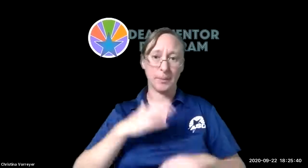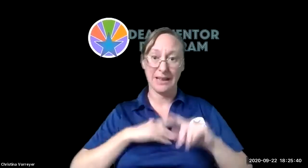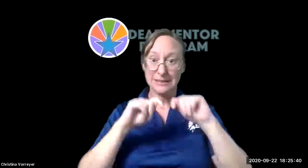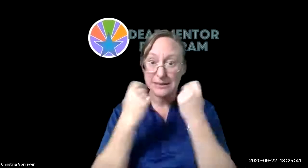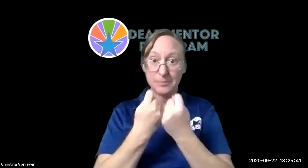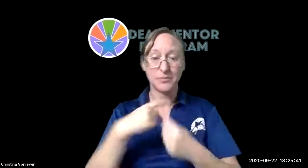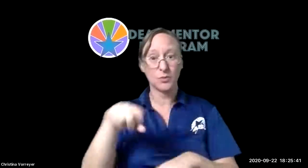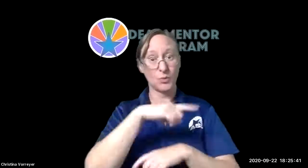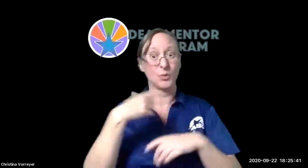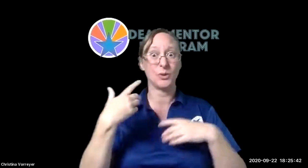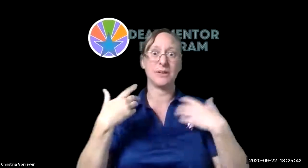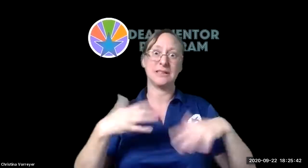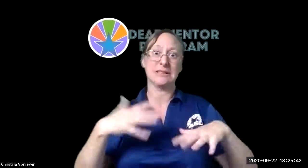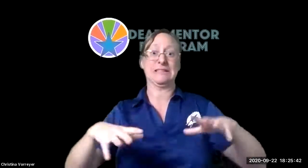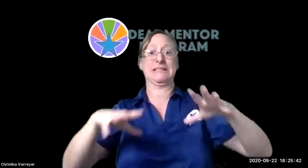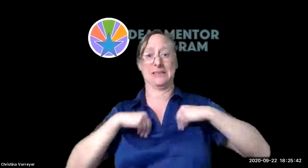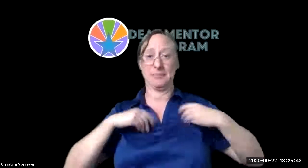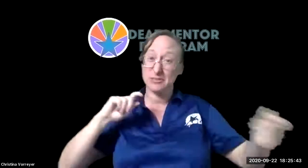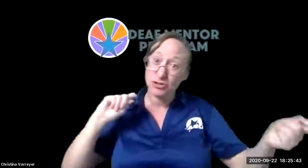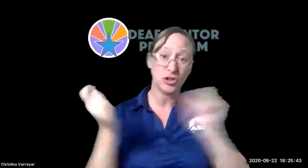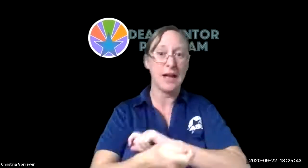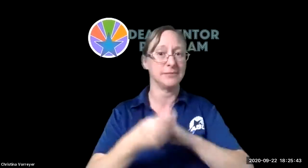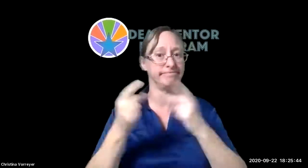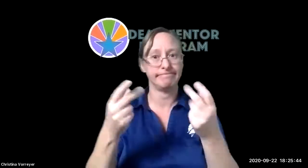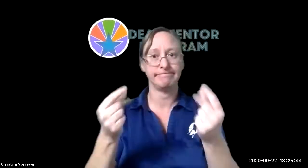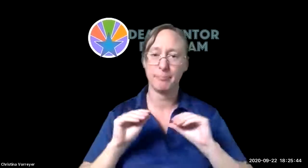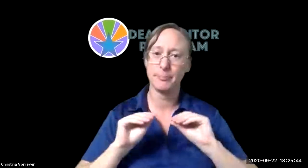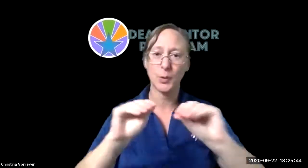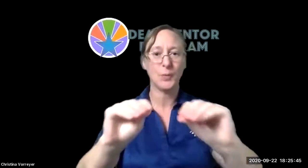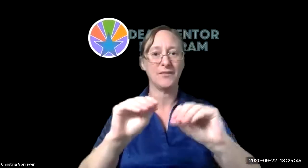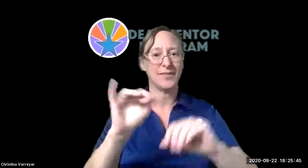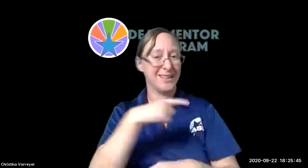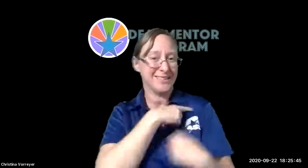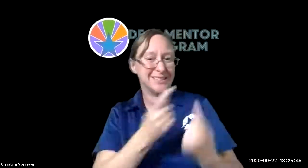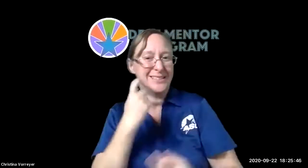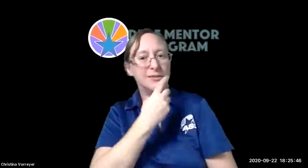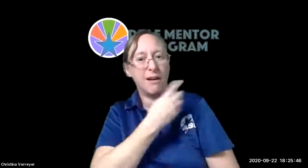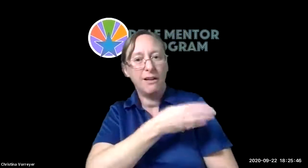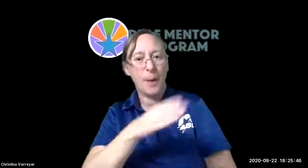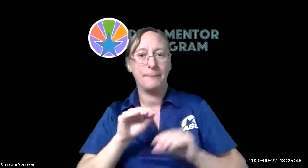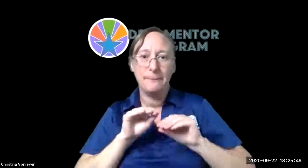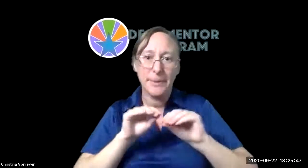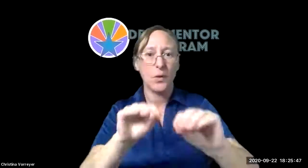and i'm very proud of my team we have really embraced the change and